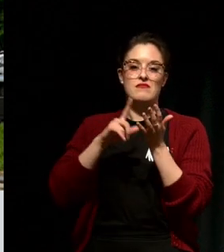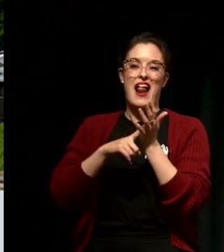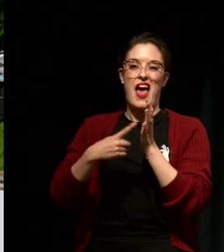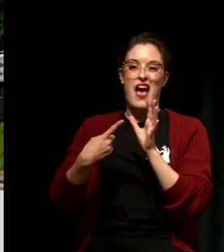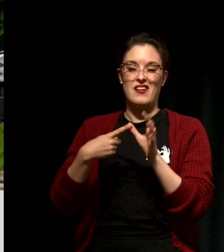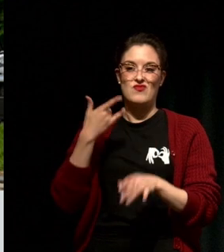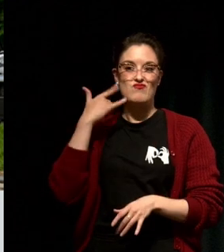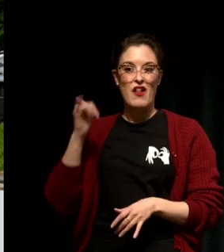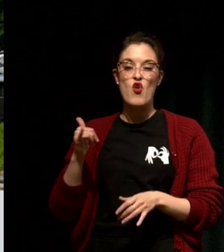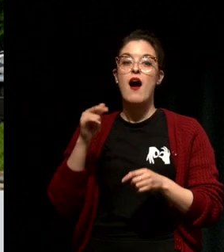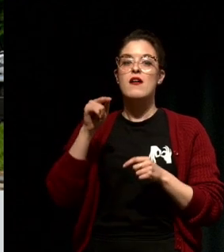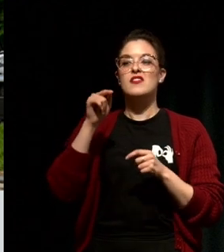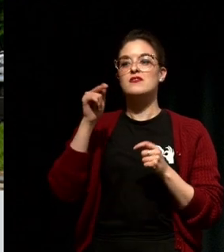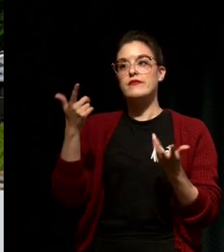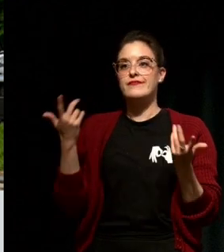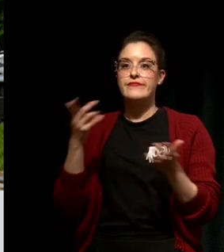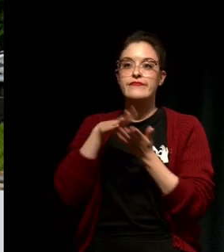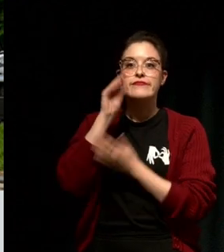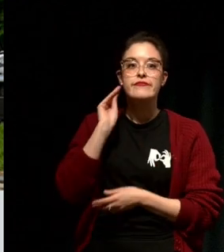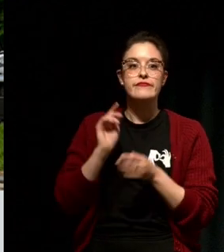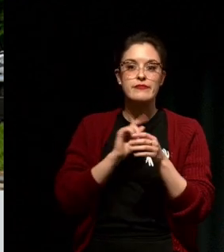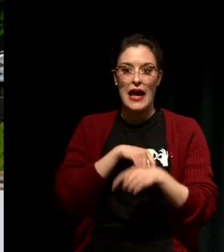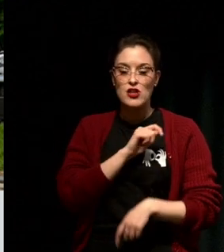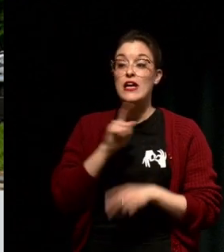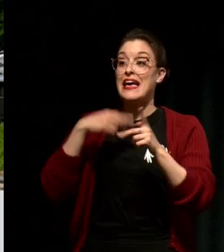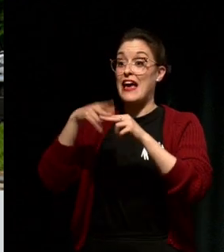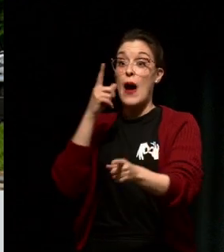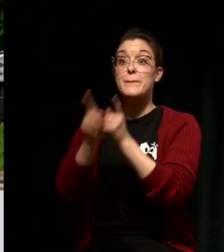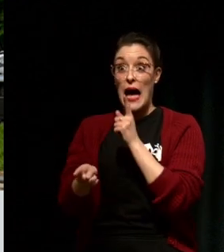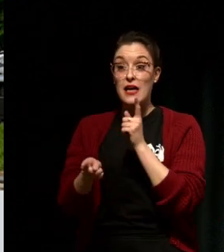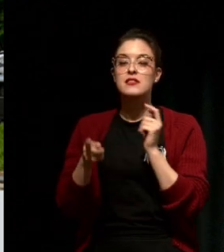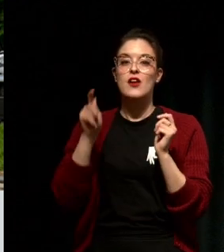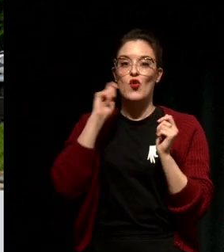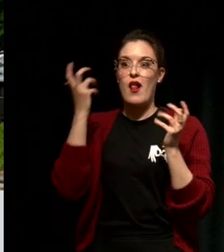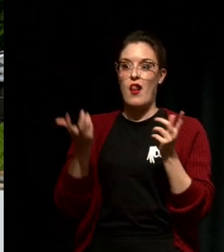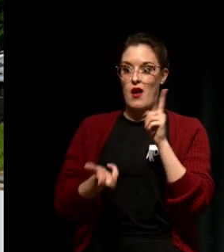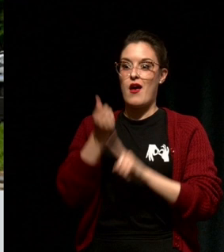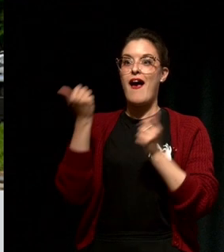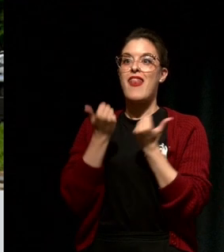If I pass that have enough points to get my permanent residency and I could stay in Australia